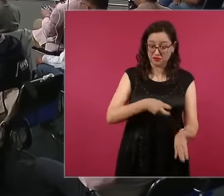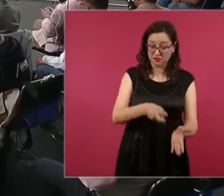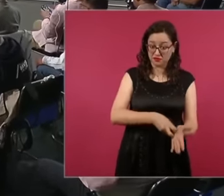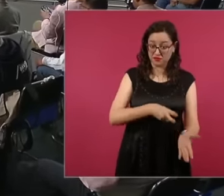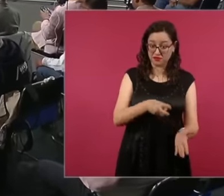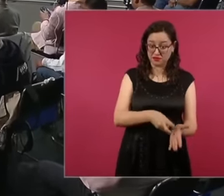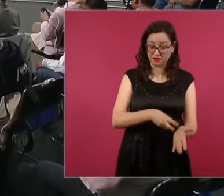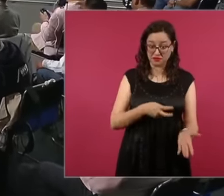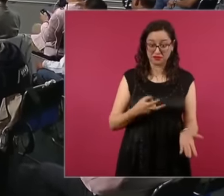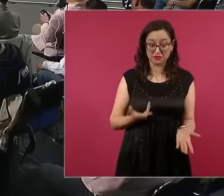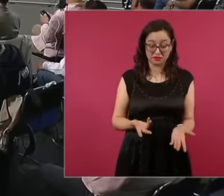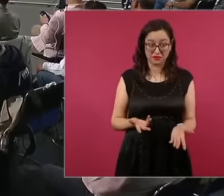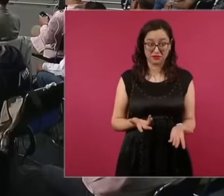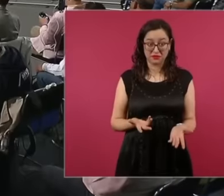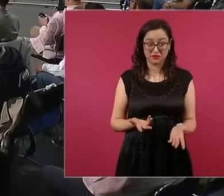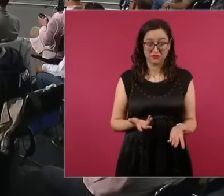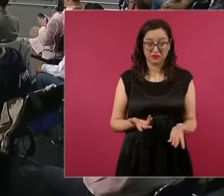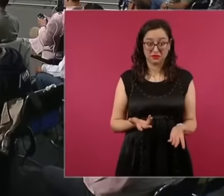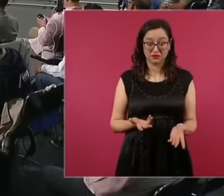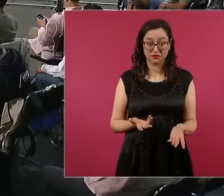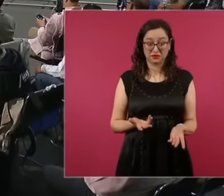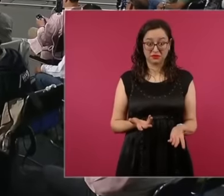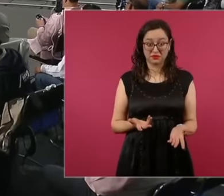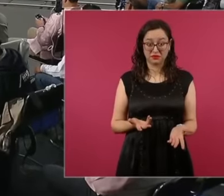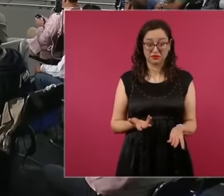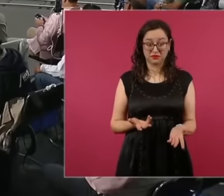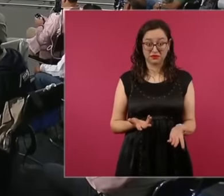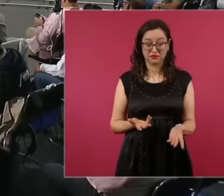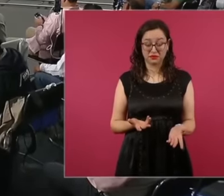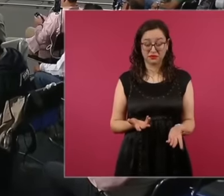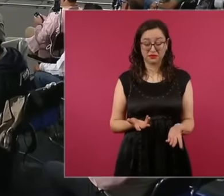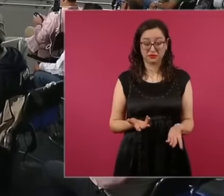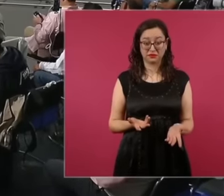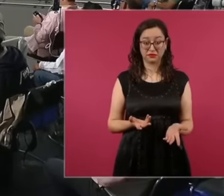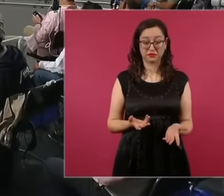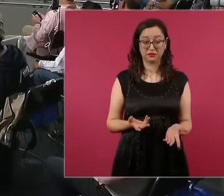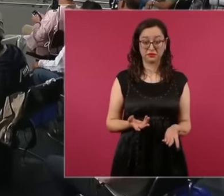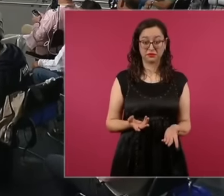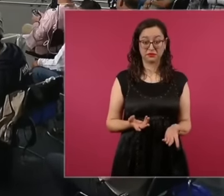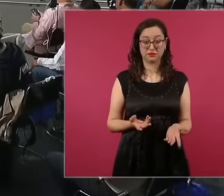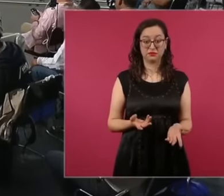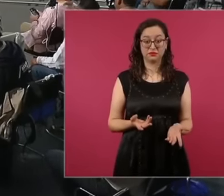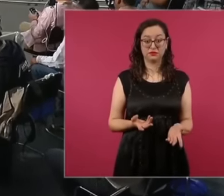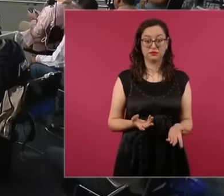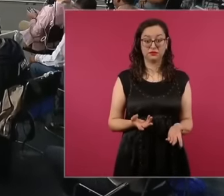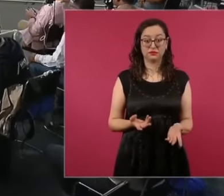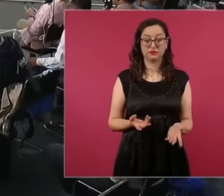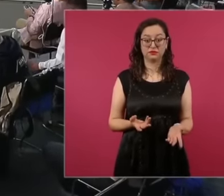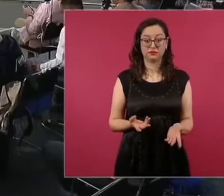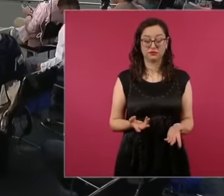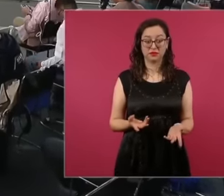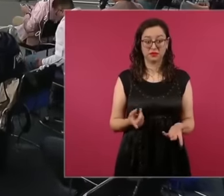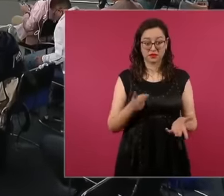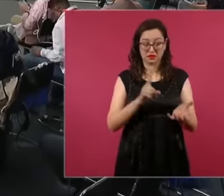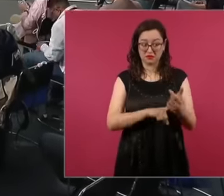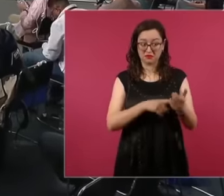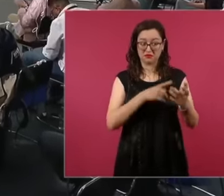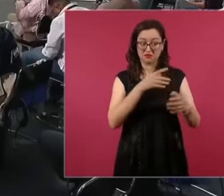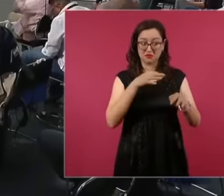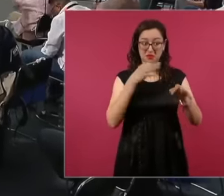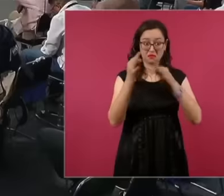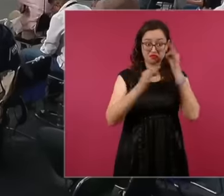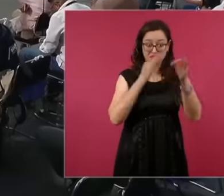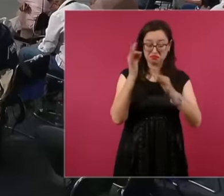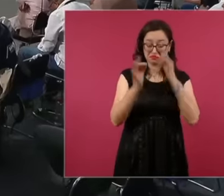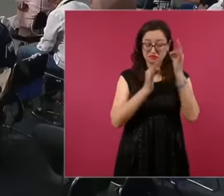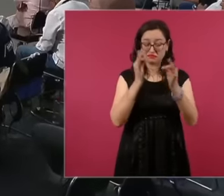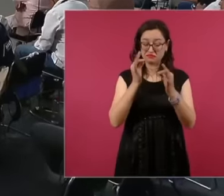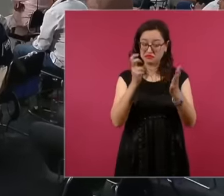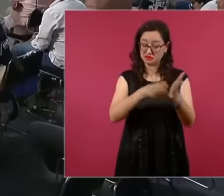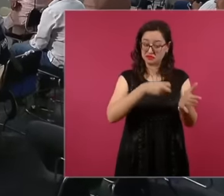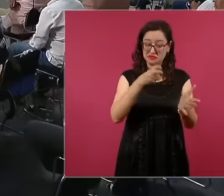to the way in which the media are currently managed. and that eh